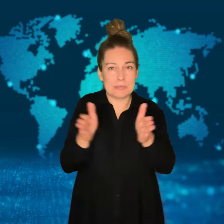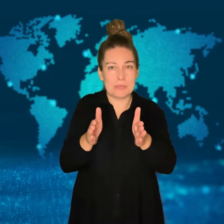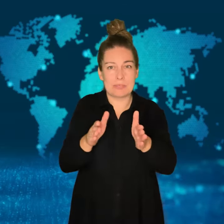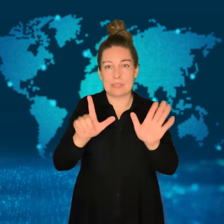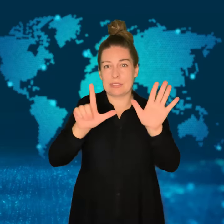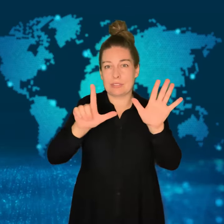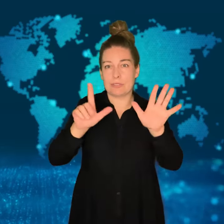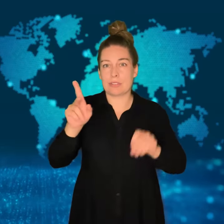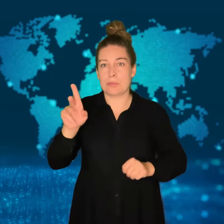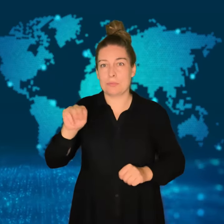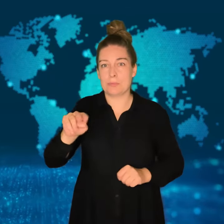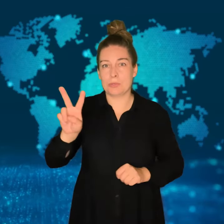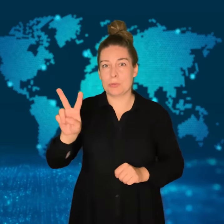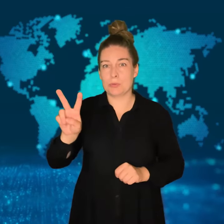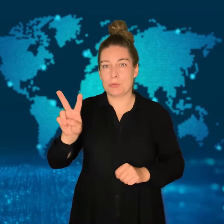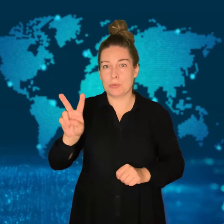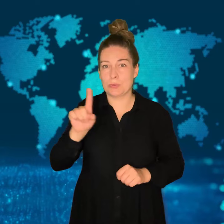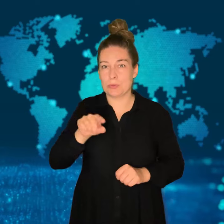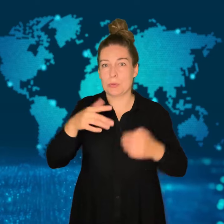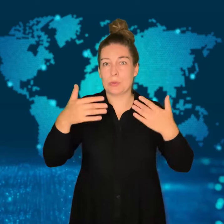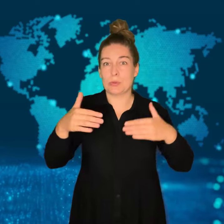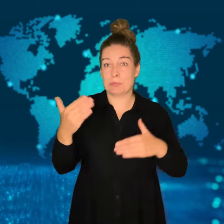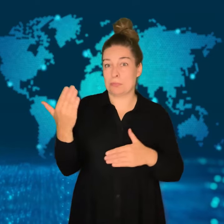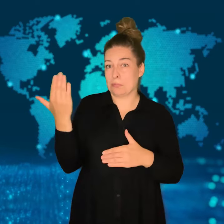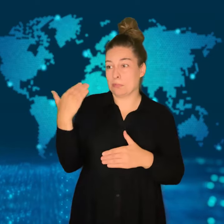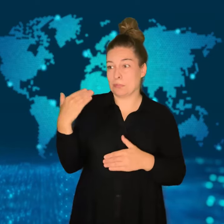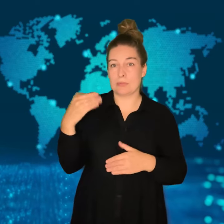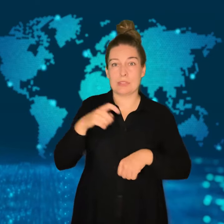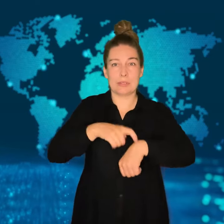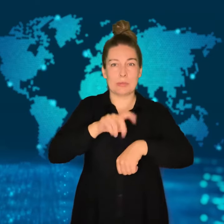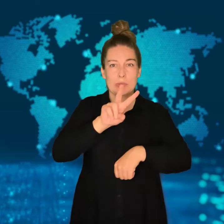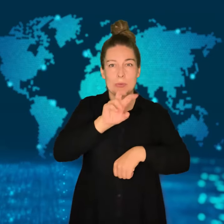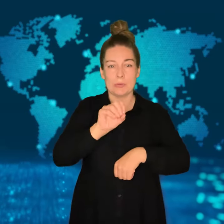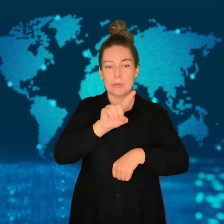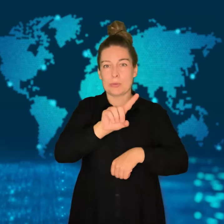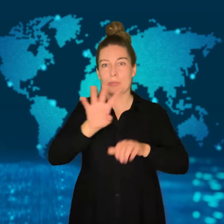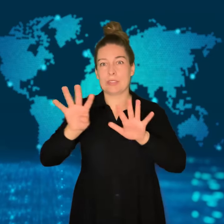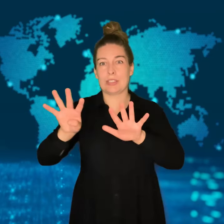any visitor over 14 years of age to pay $5.36 USD each day